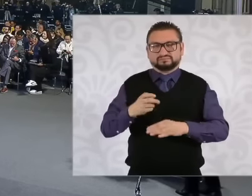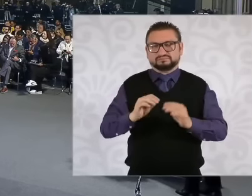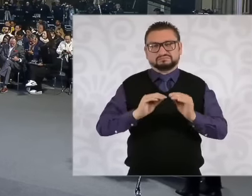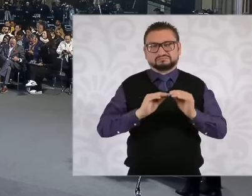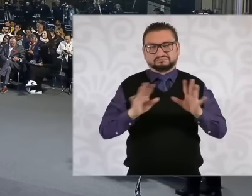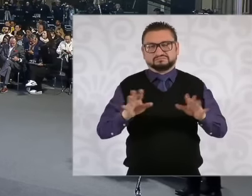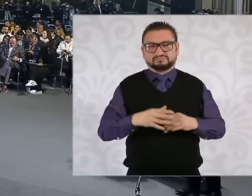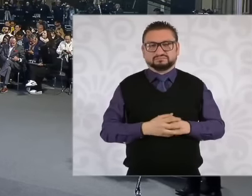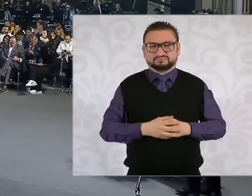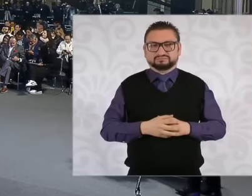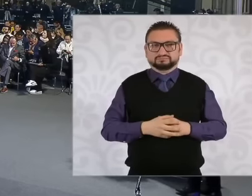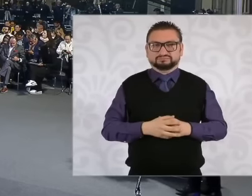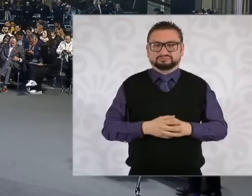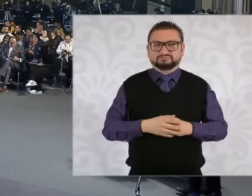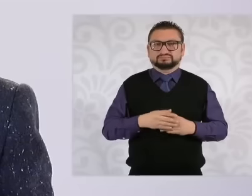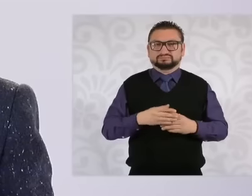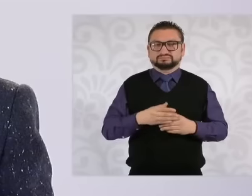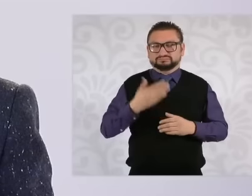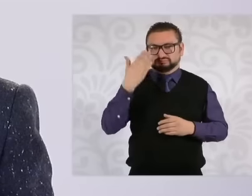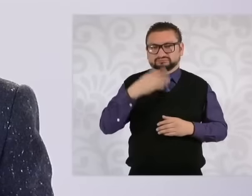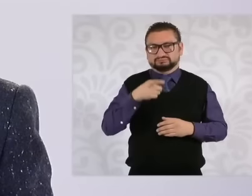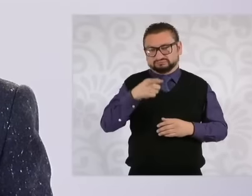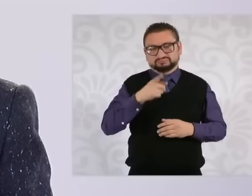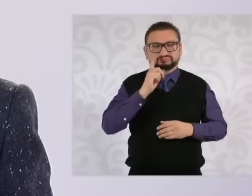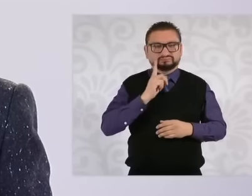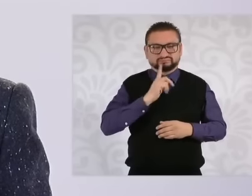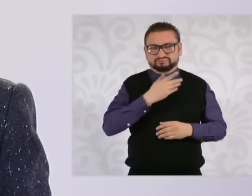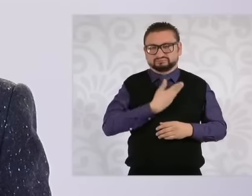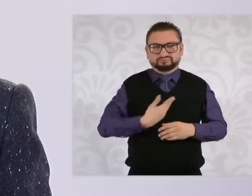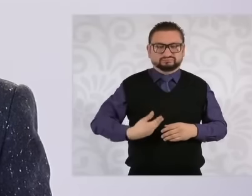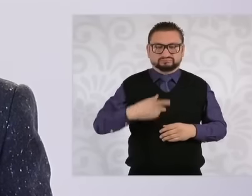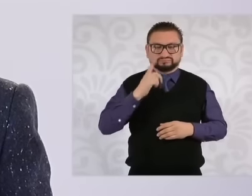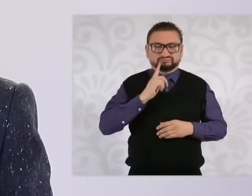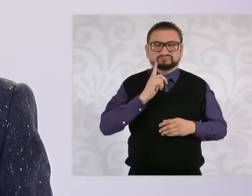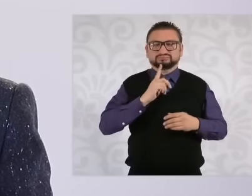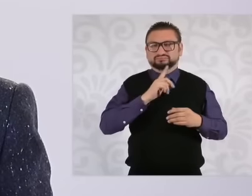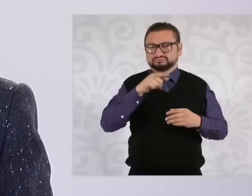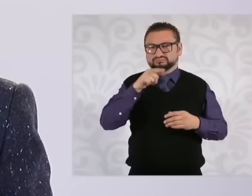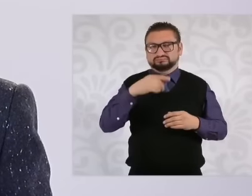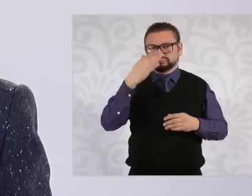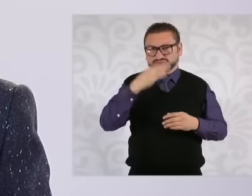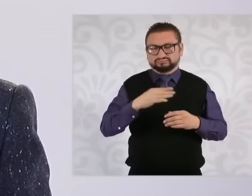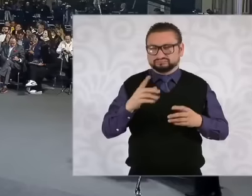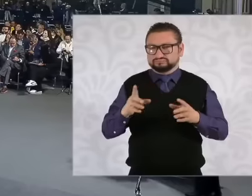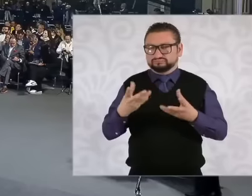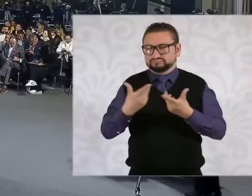now as president of Mexico and as the successor of the same person from the same movement,